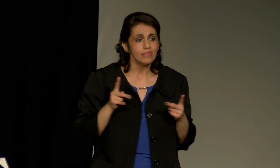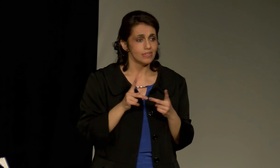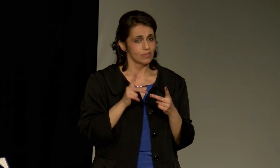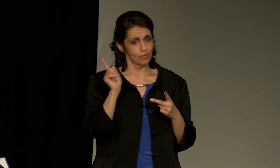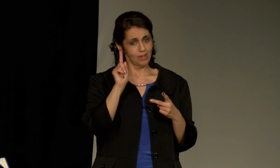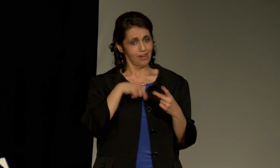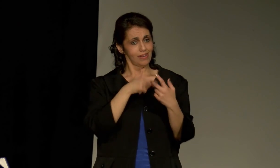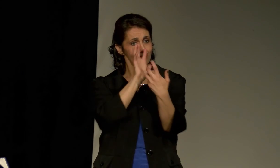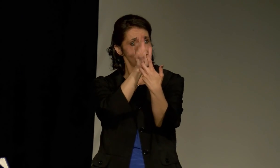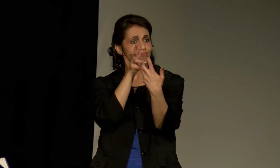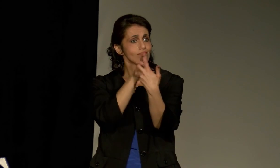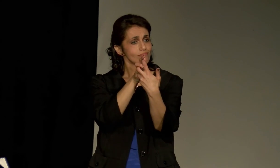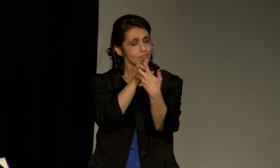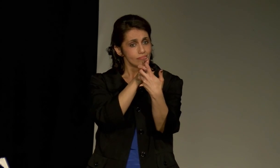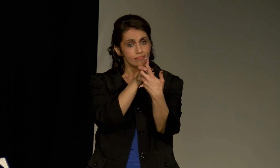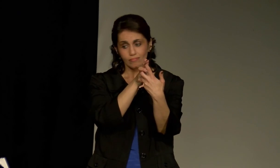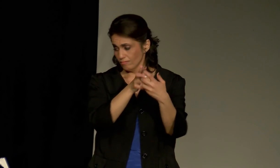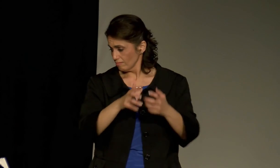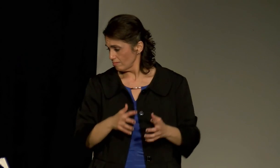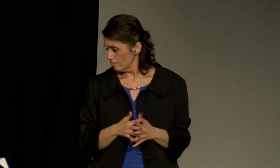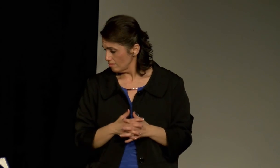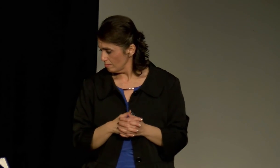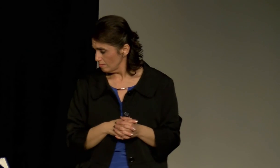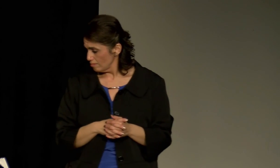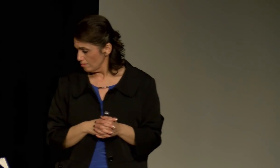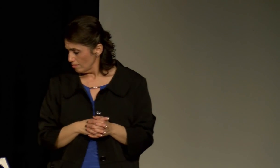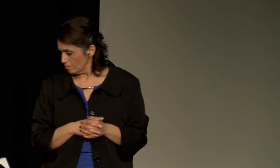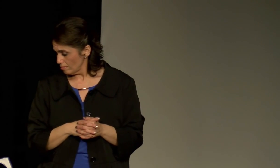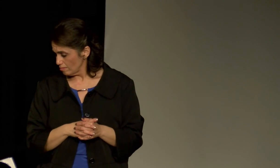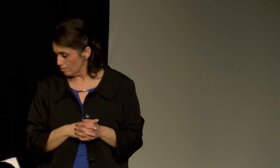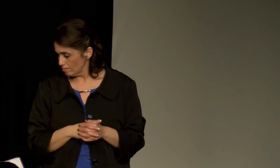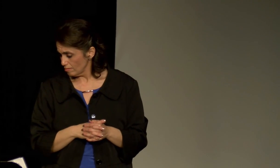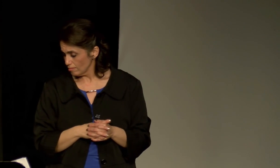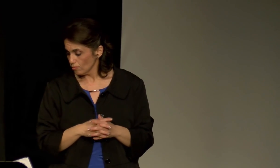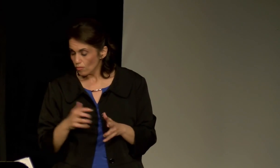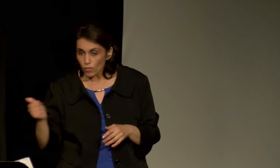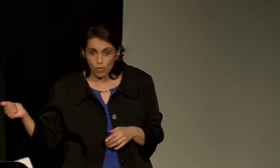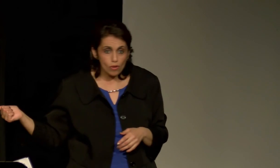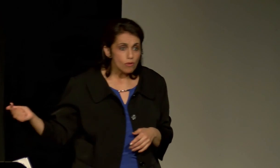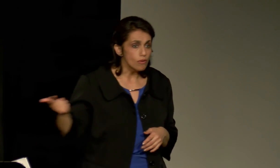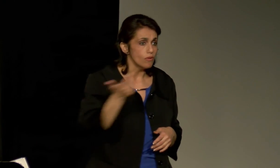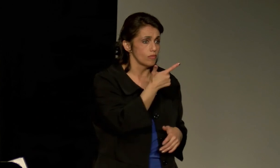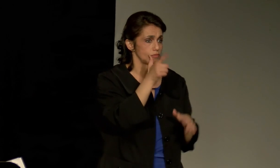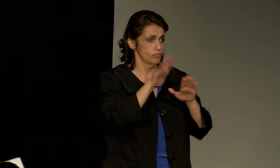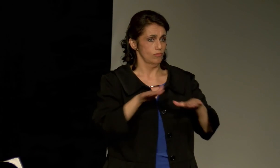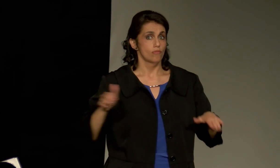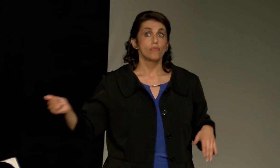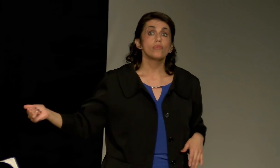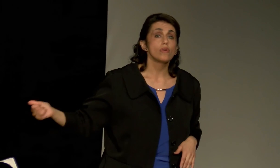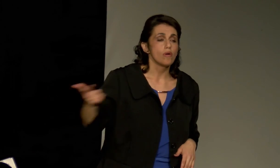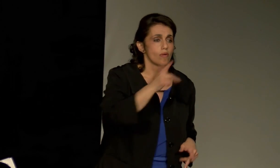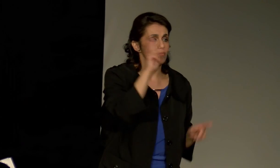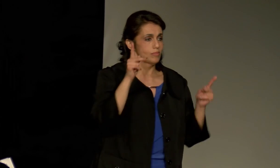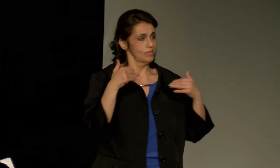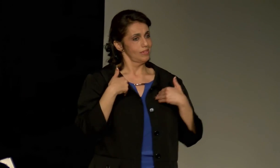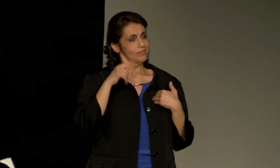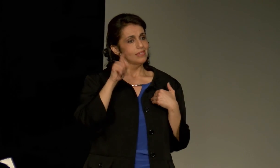We need to find a place where we belong.